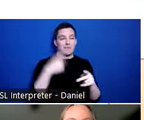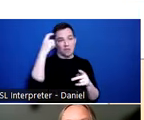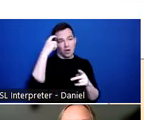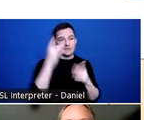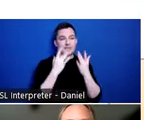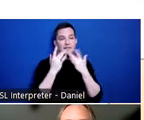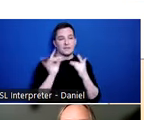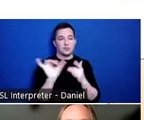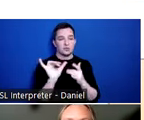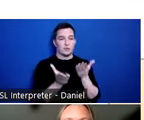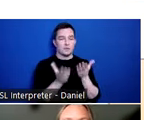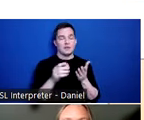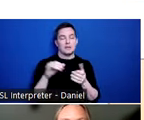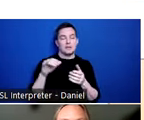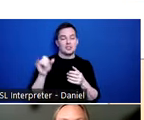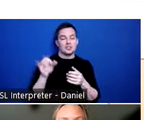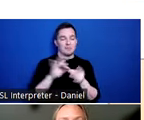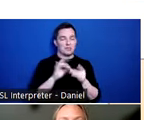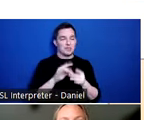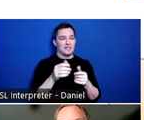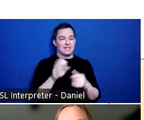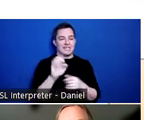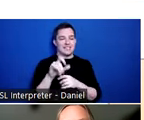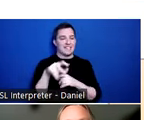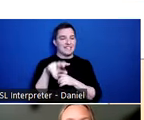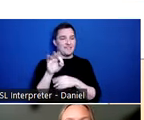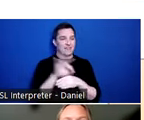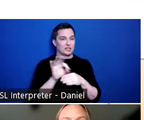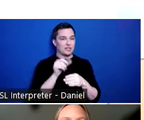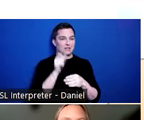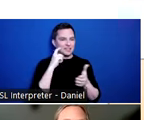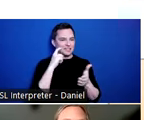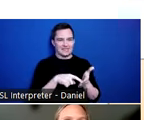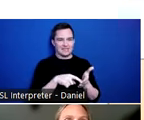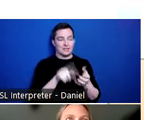Jeff spoke to these executive functioning issues that are undetected especially at time of injury.